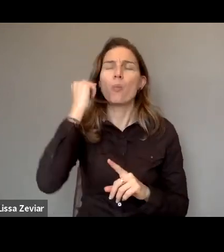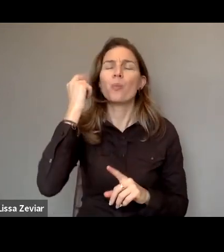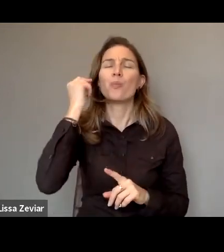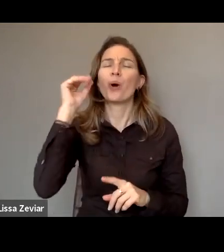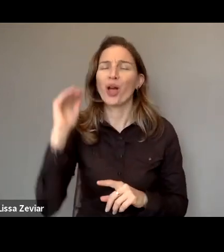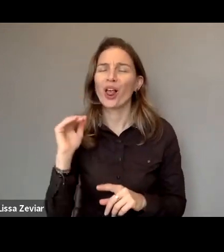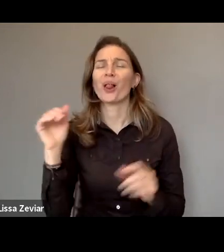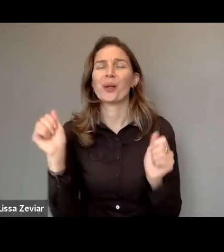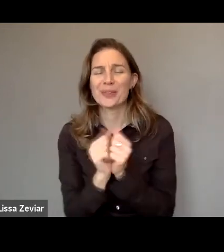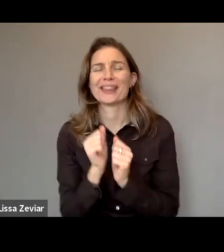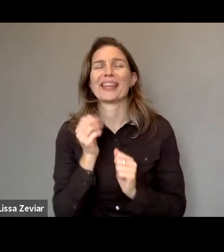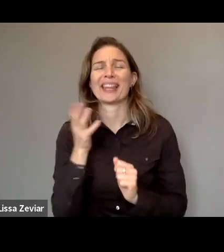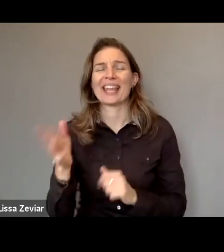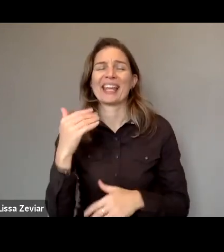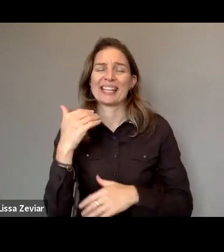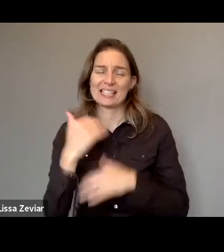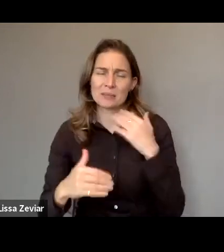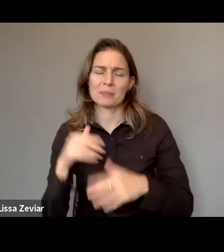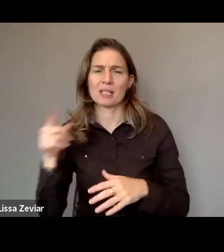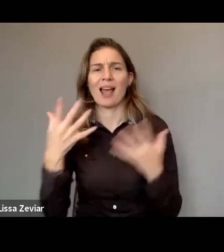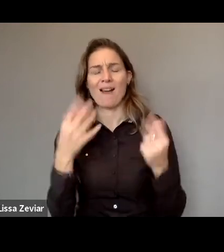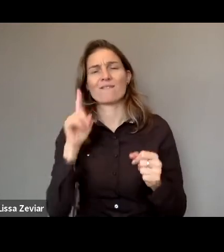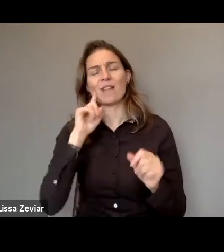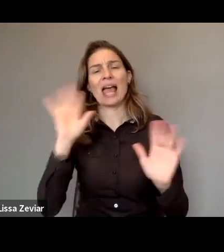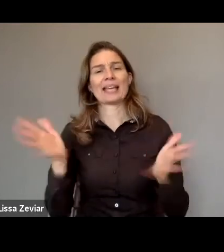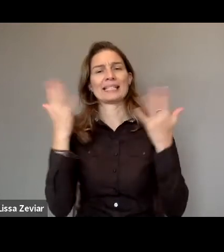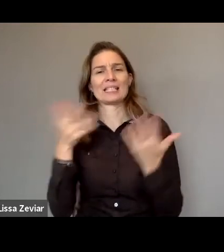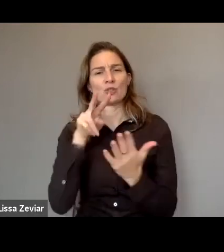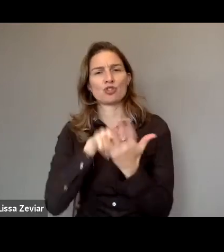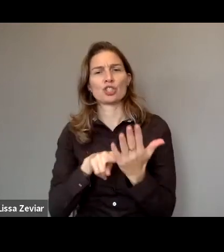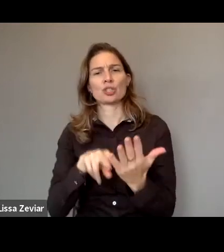To address the issue on the importance of Istanbul Convention,